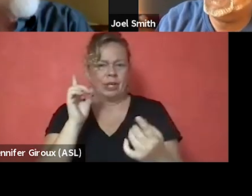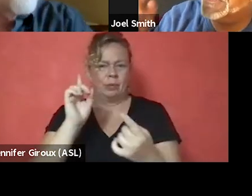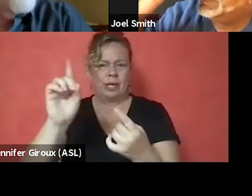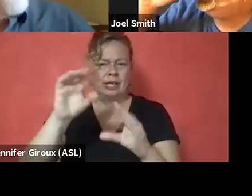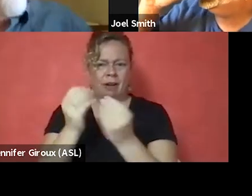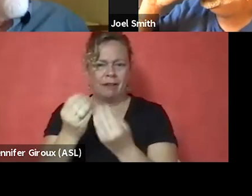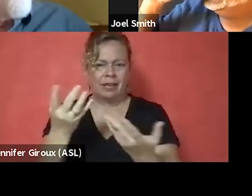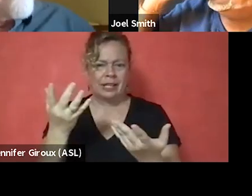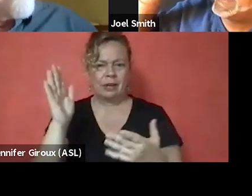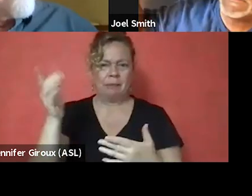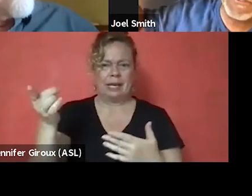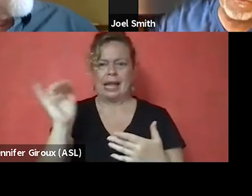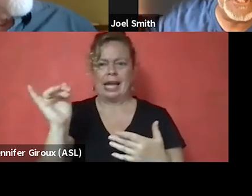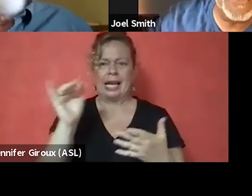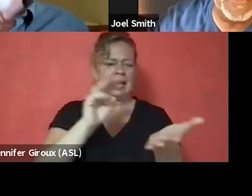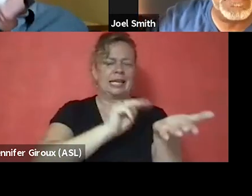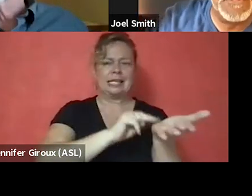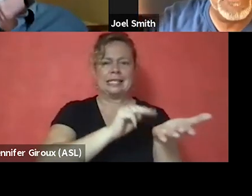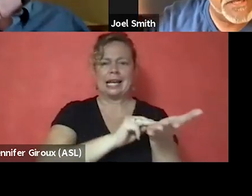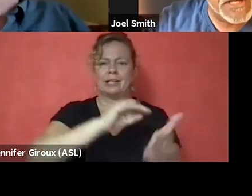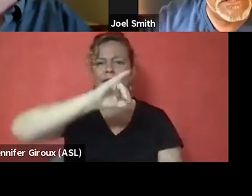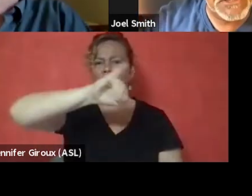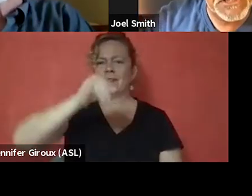That it would be a doctor of JC Smith psychology?